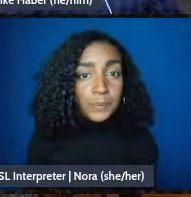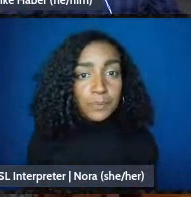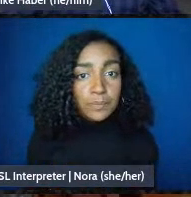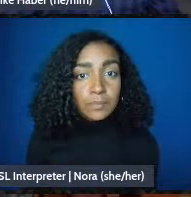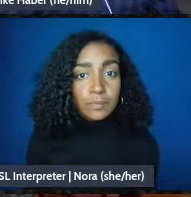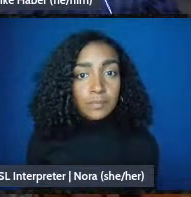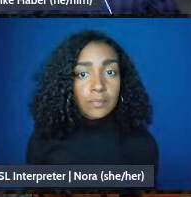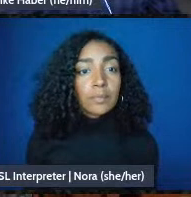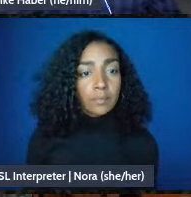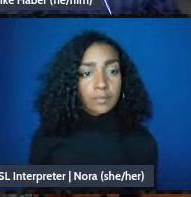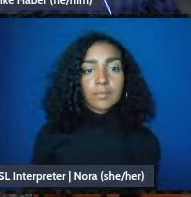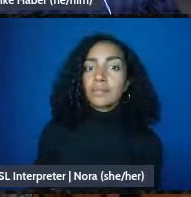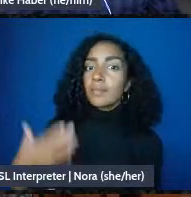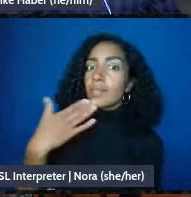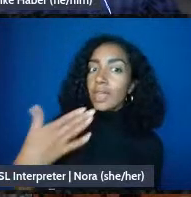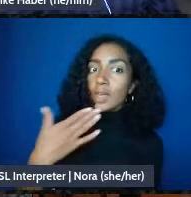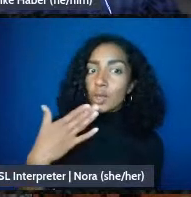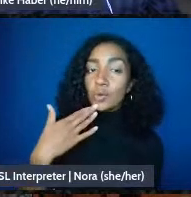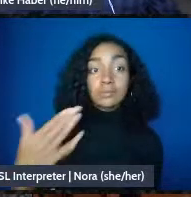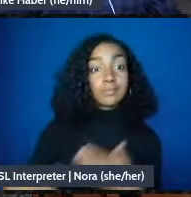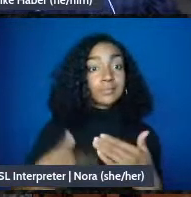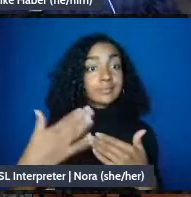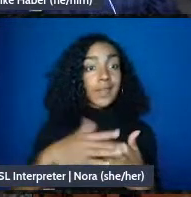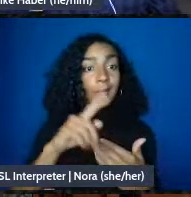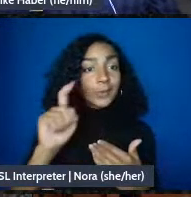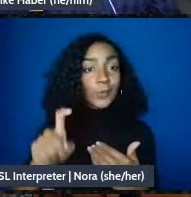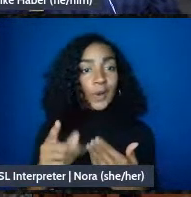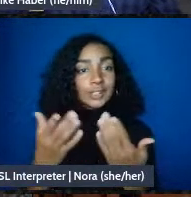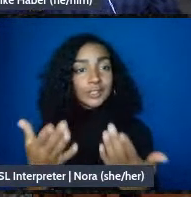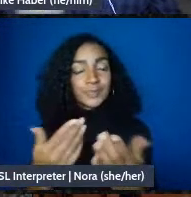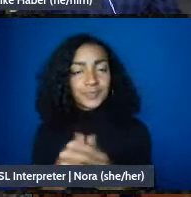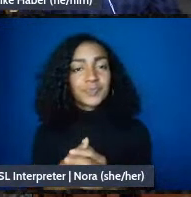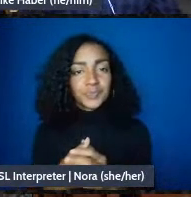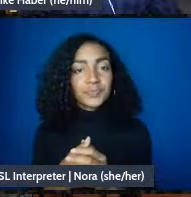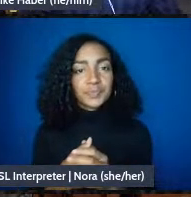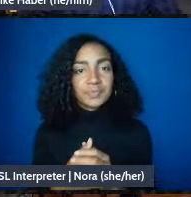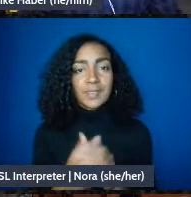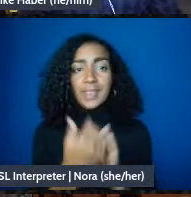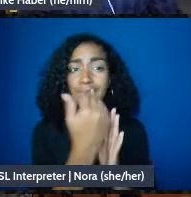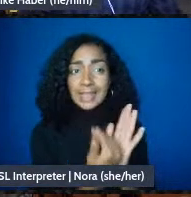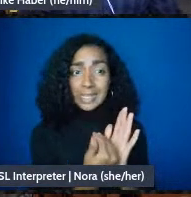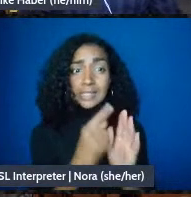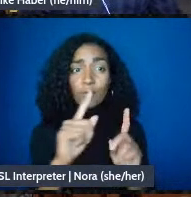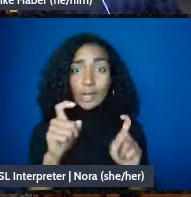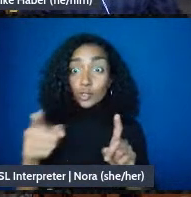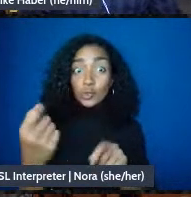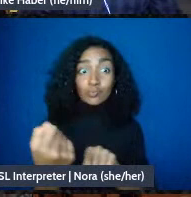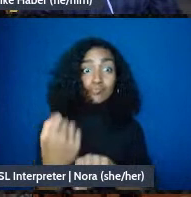Thank you and here's our next question, again from our list of questions we got before the session.